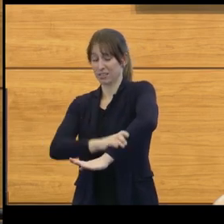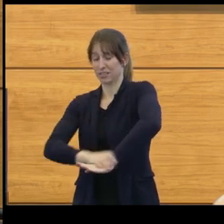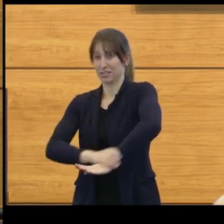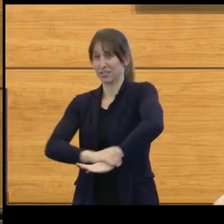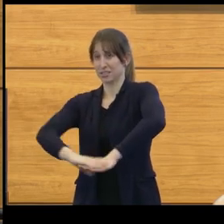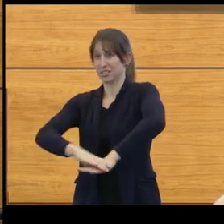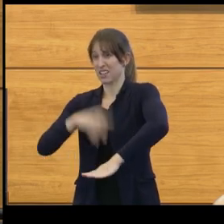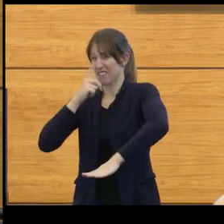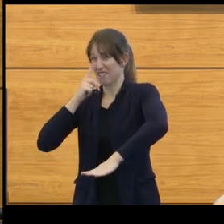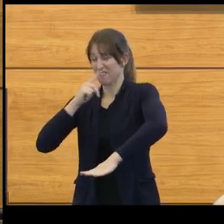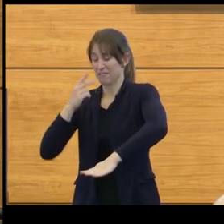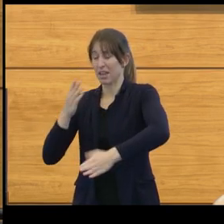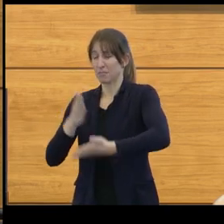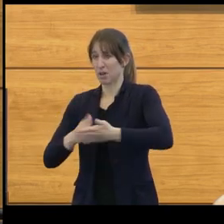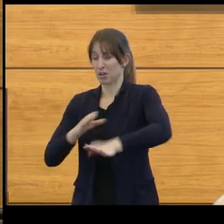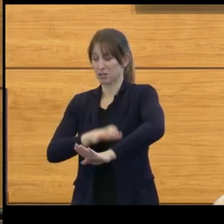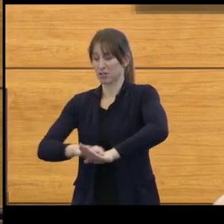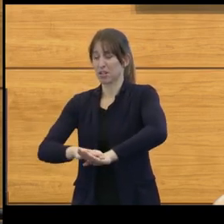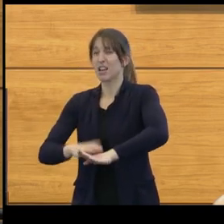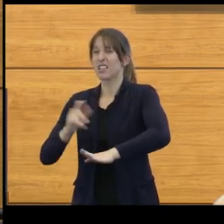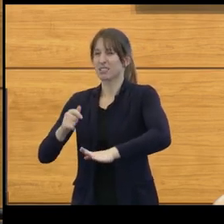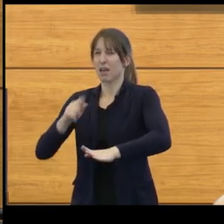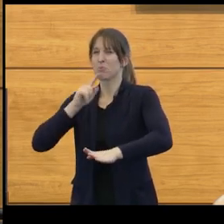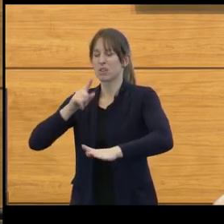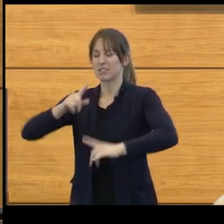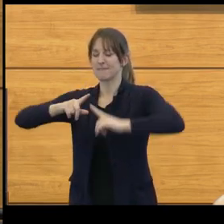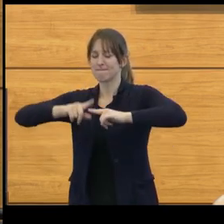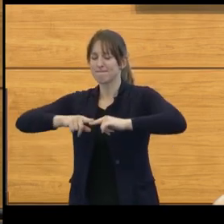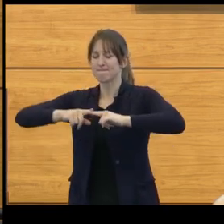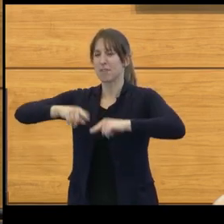and leads the Open Source Robotic Leg Project,